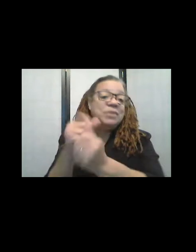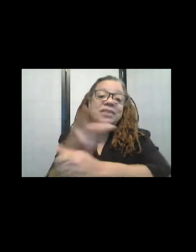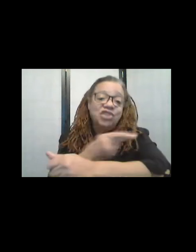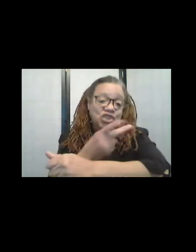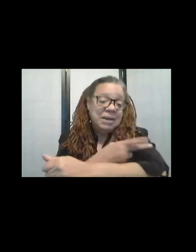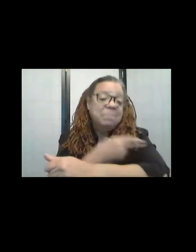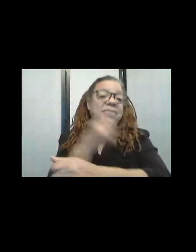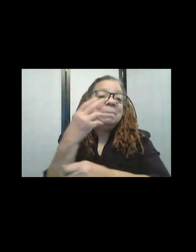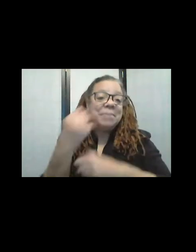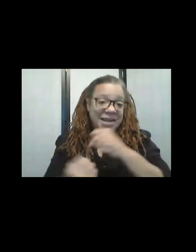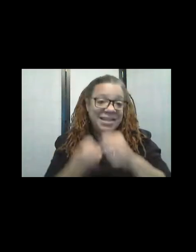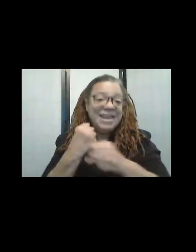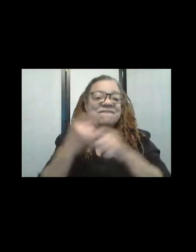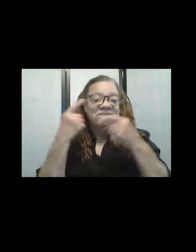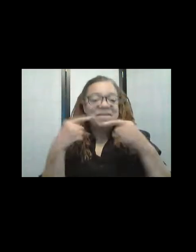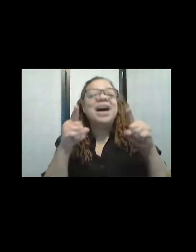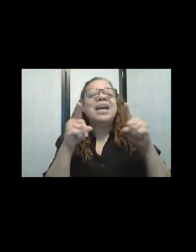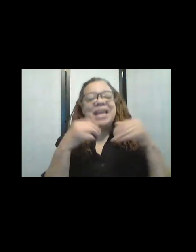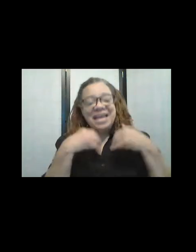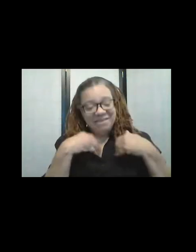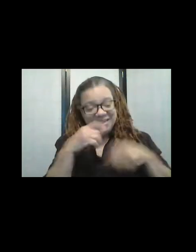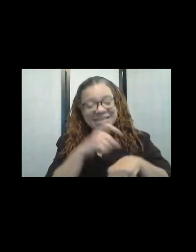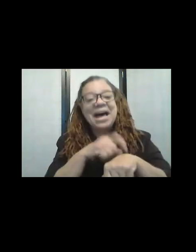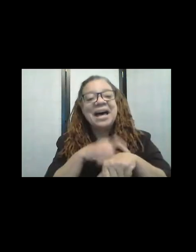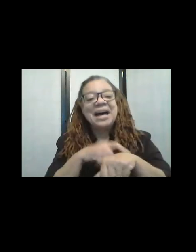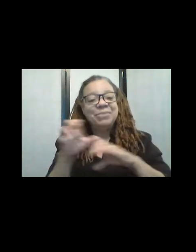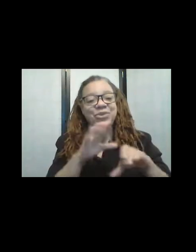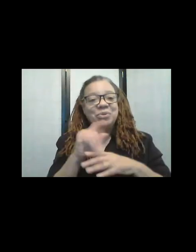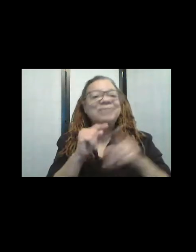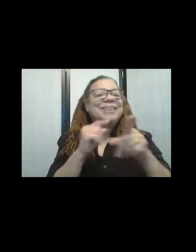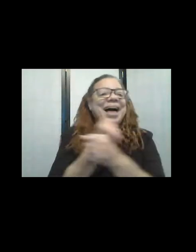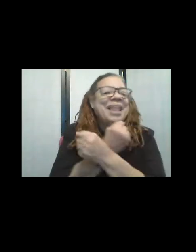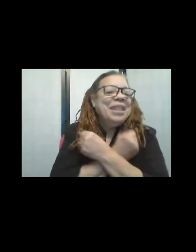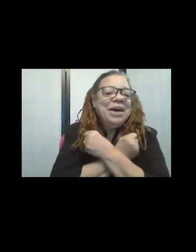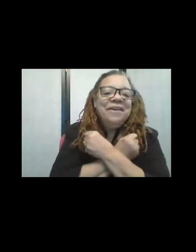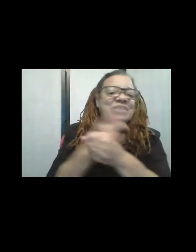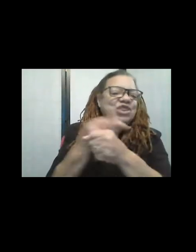and finally have the opportunity! I love sheep they're such sweet animals!